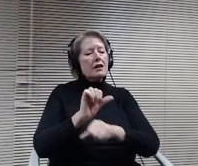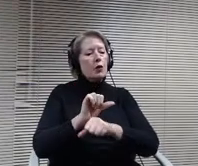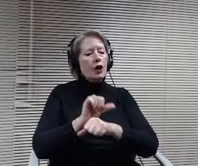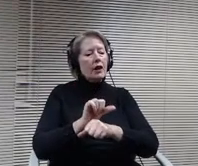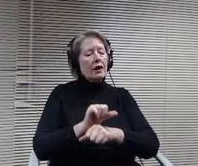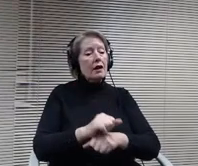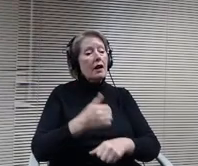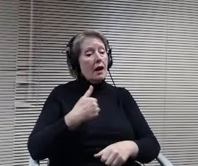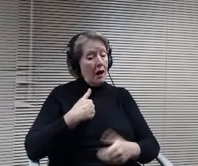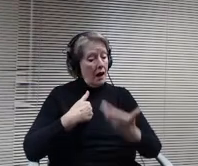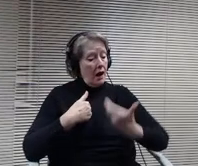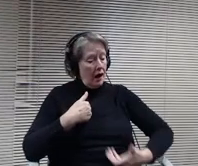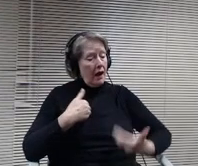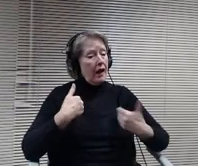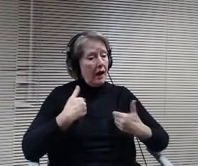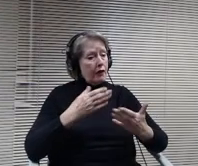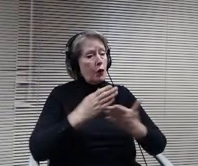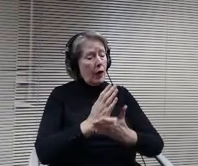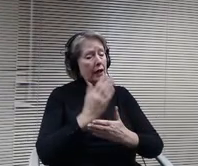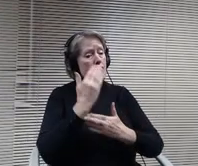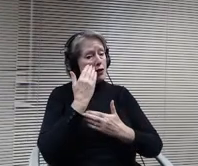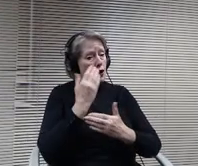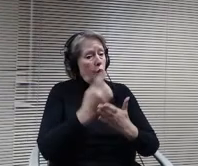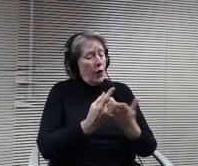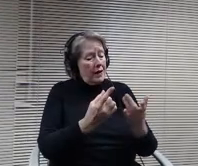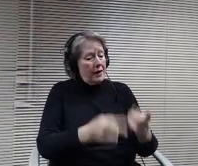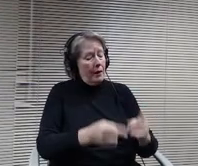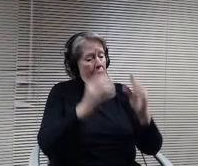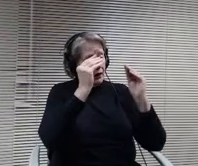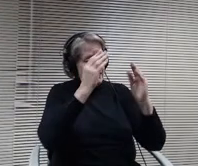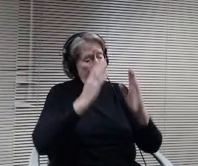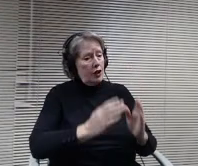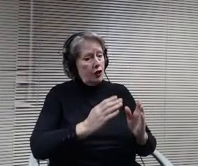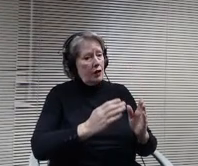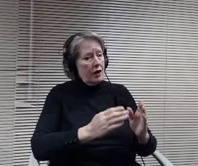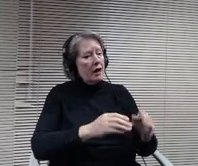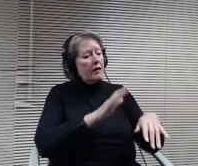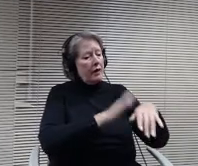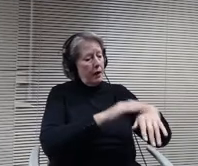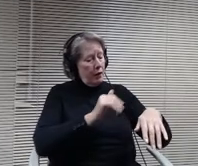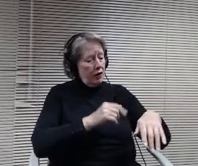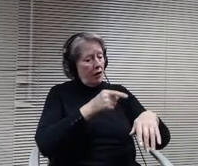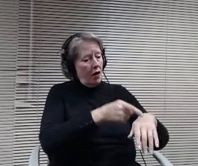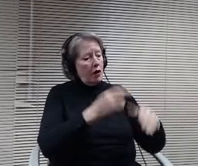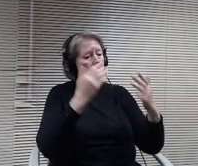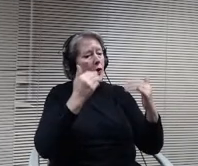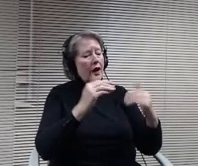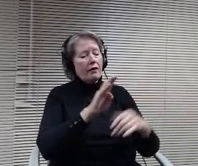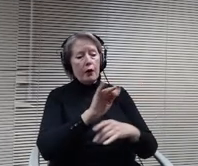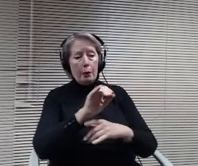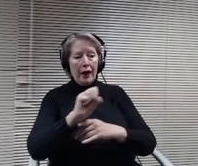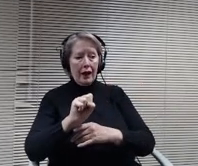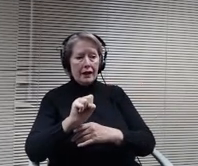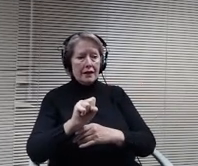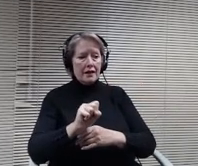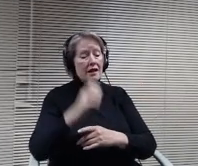teachers has been called on a bias related incident. Adopt the recommendations for policy 514. Adults can be bullies to